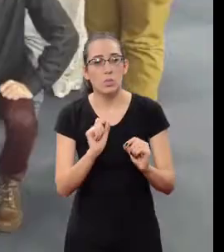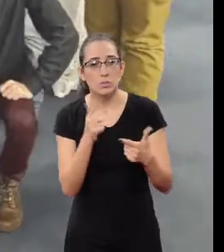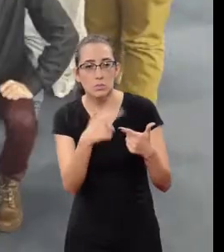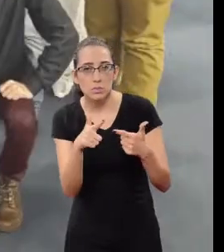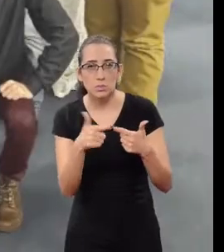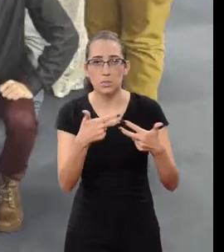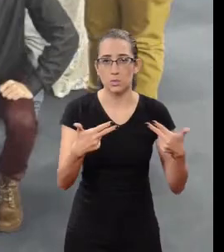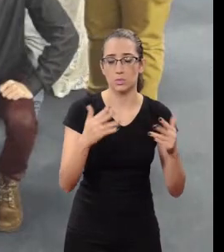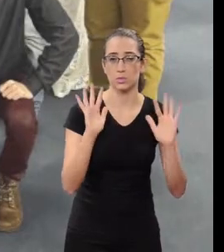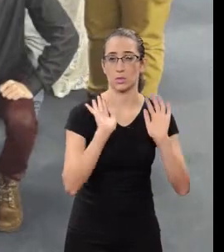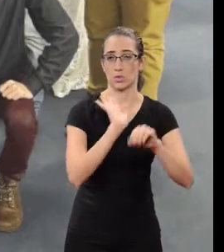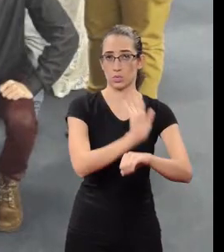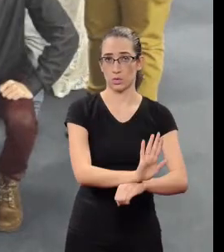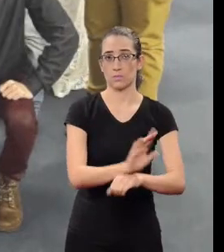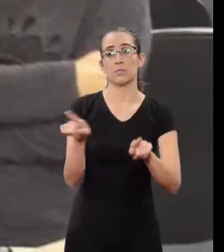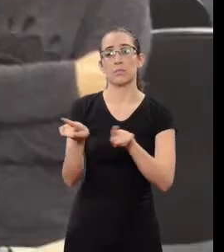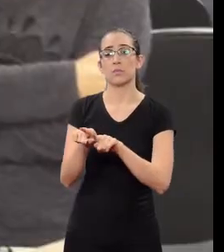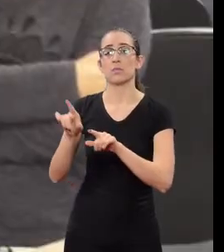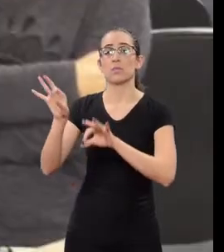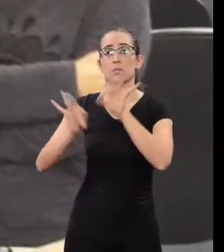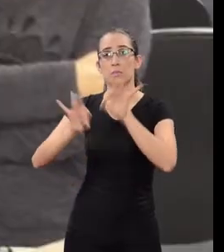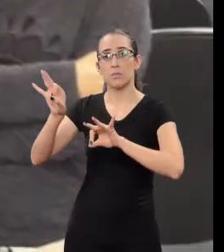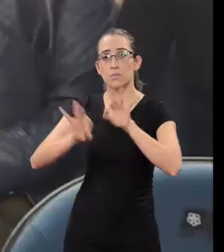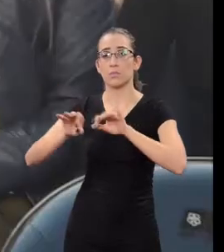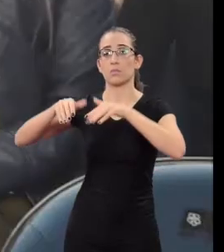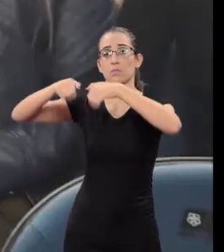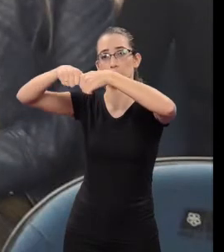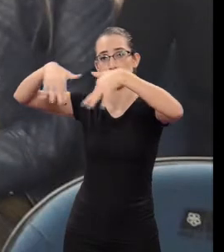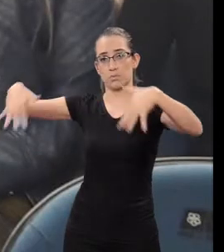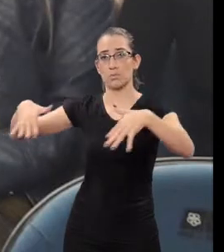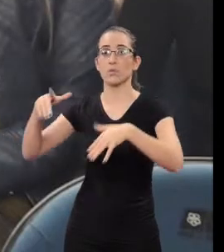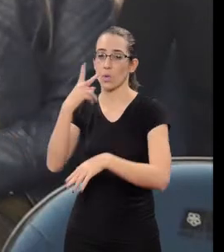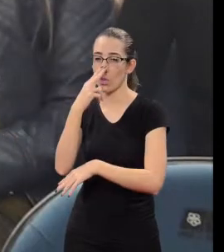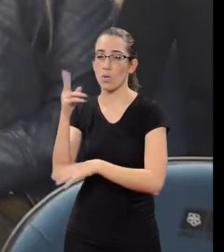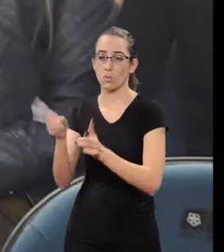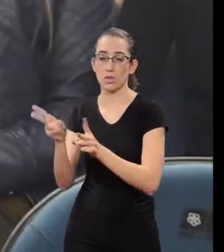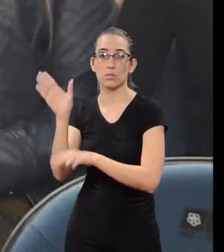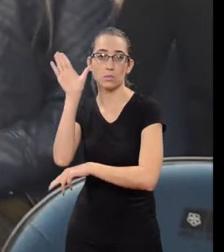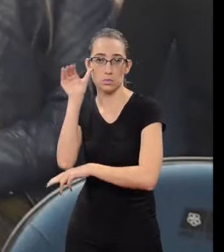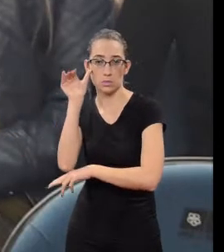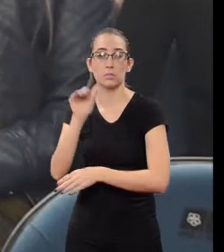To accomplish this, there are projects such as the Observatory.